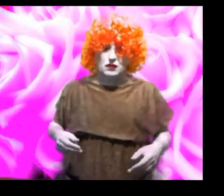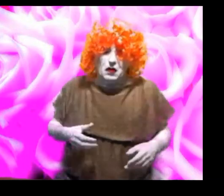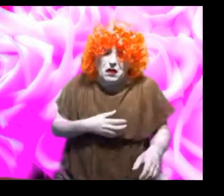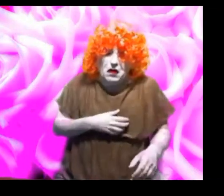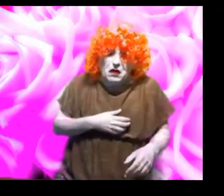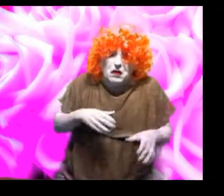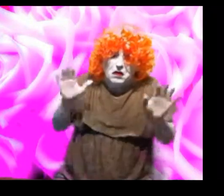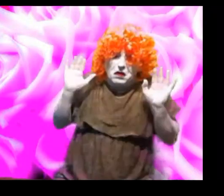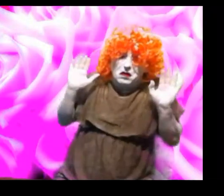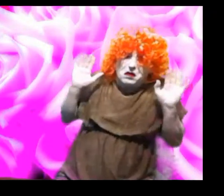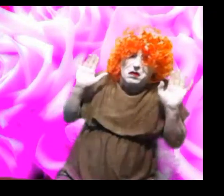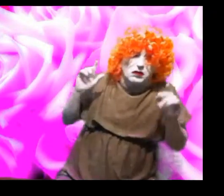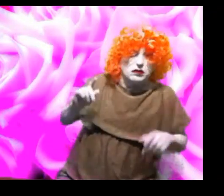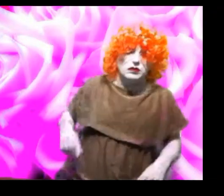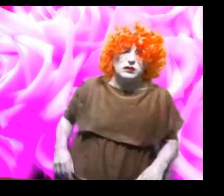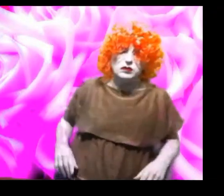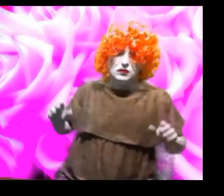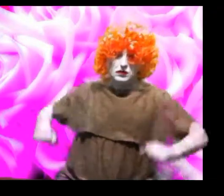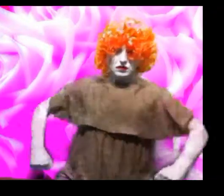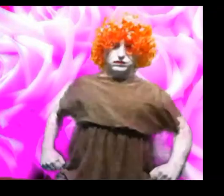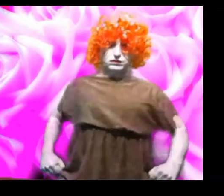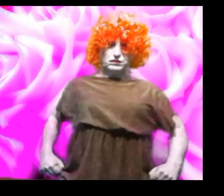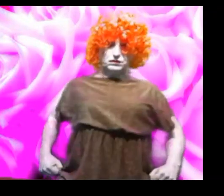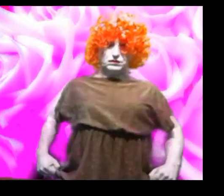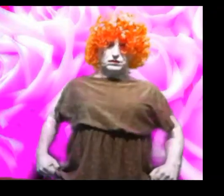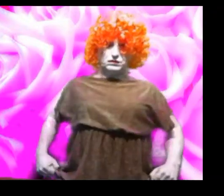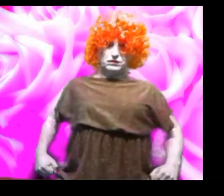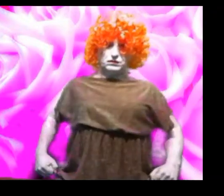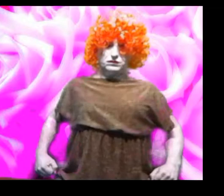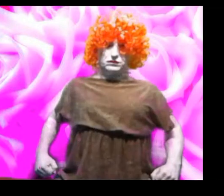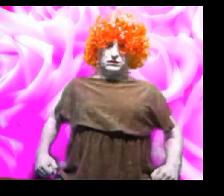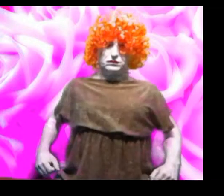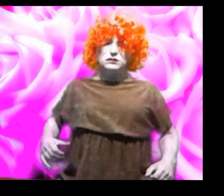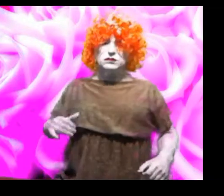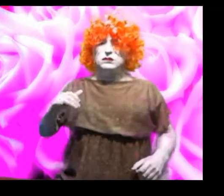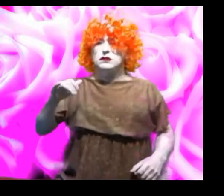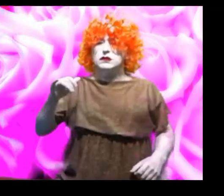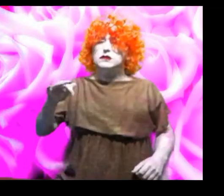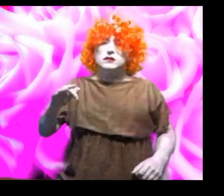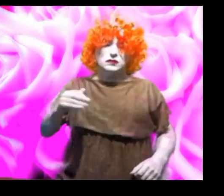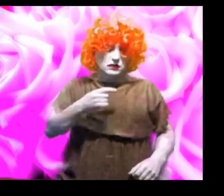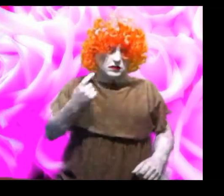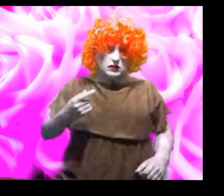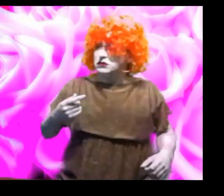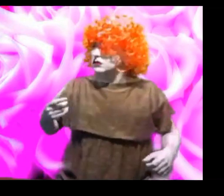never do something you don't want to, even if a bully threatens you.